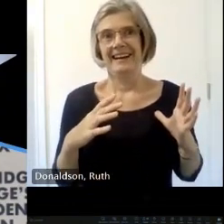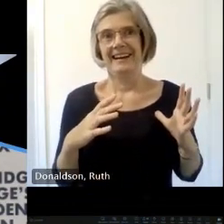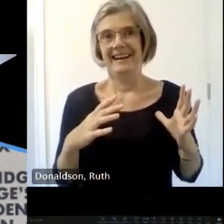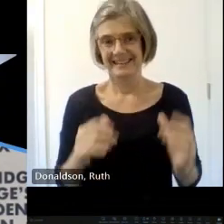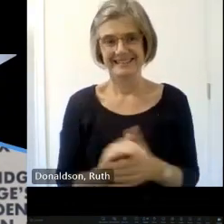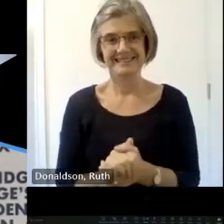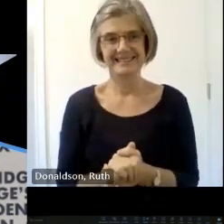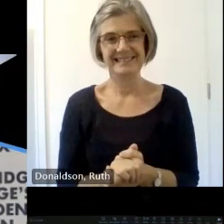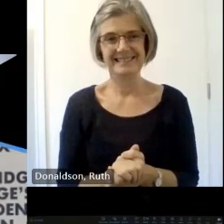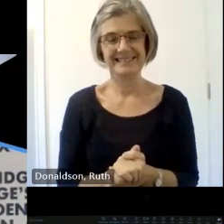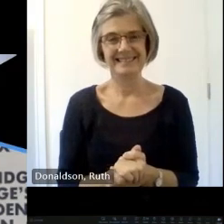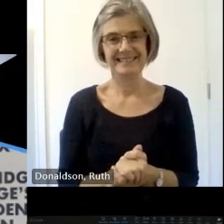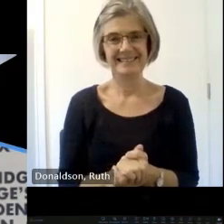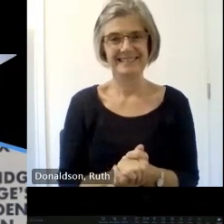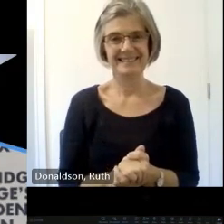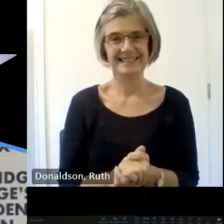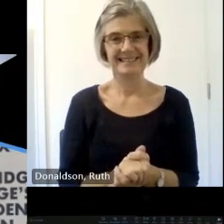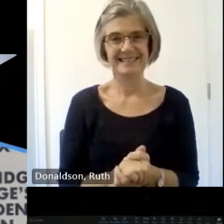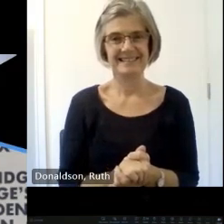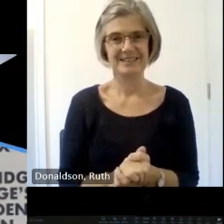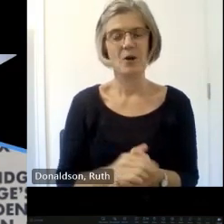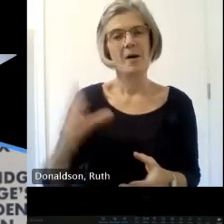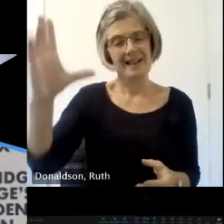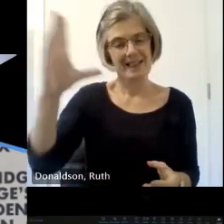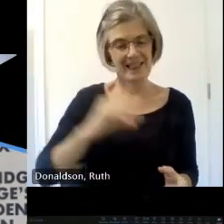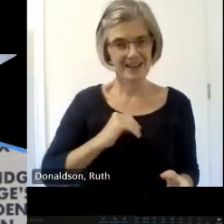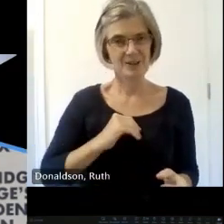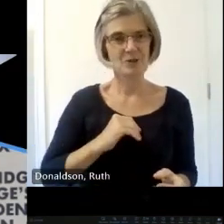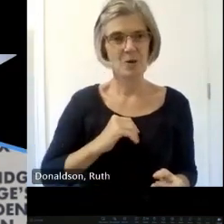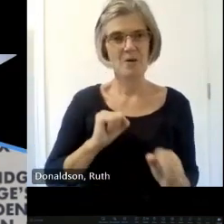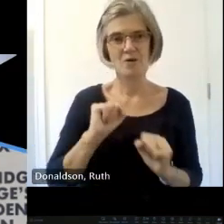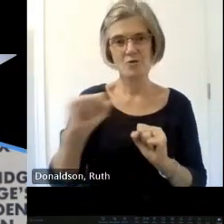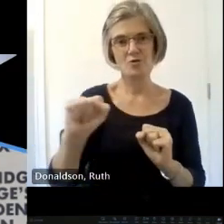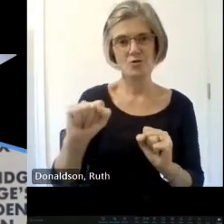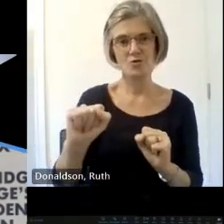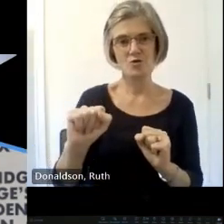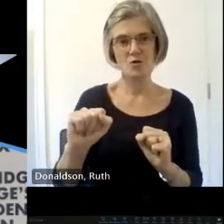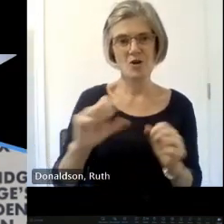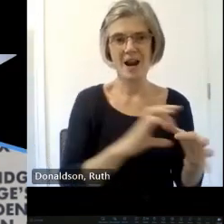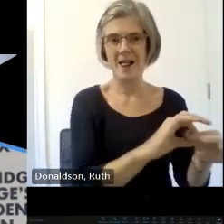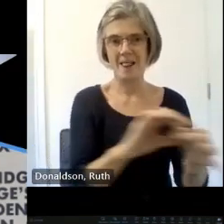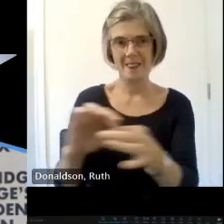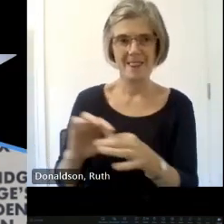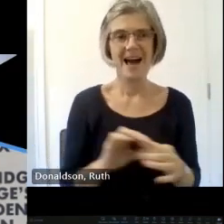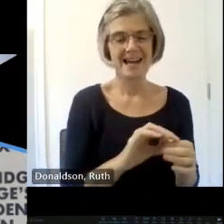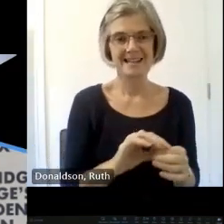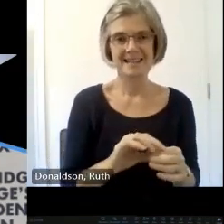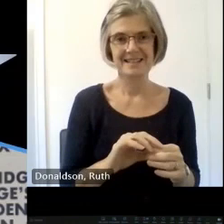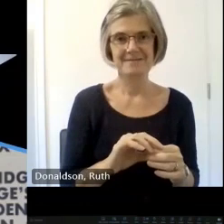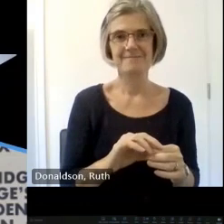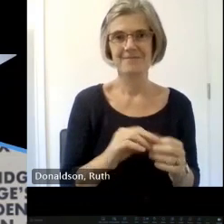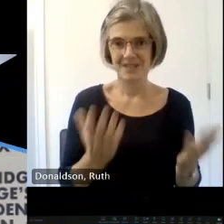tell us something about the Scottish Alliance in just a minute starting now sha was set up by and